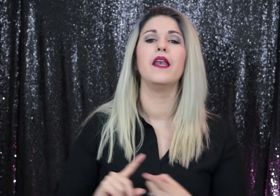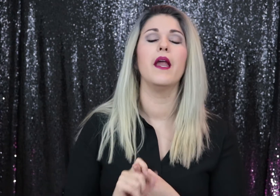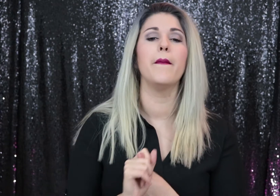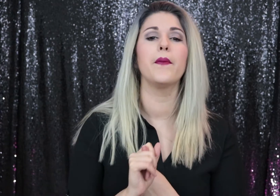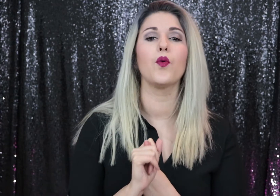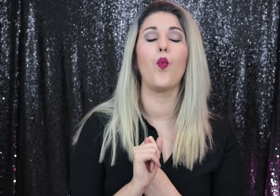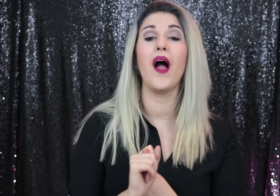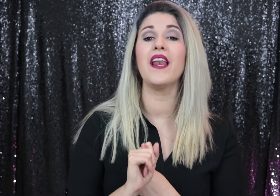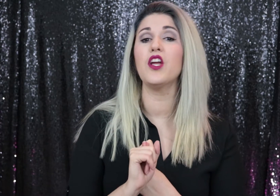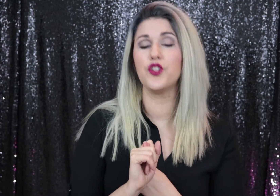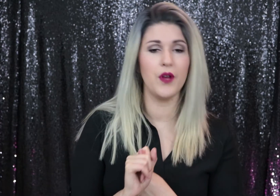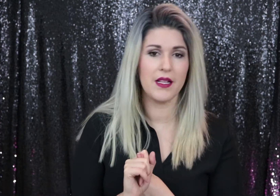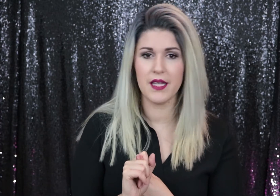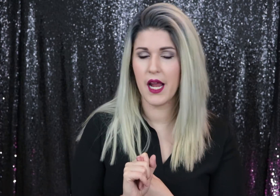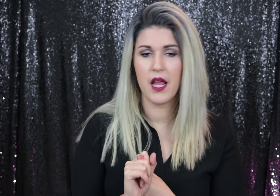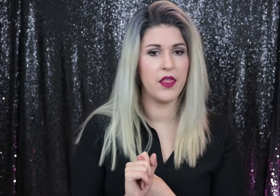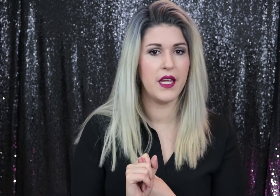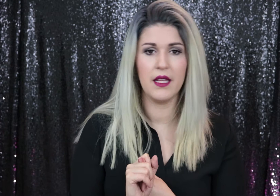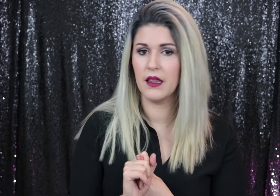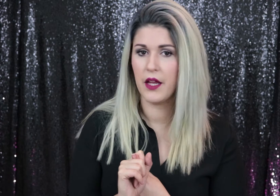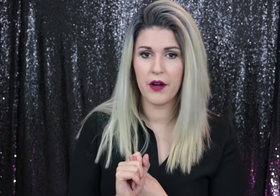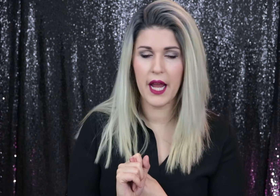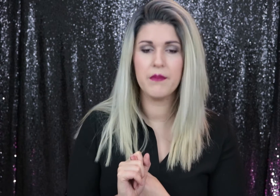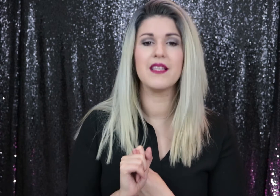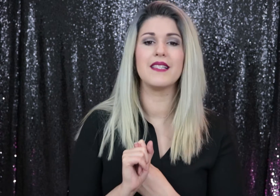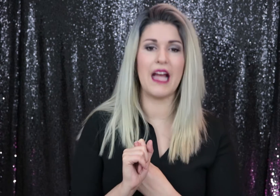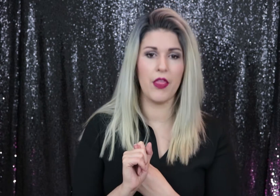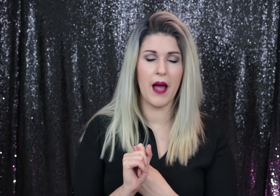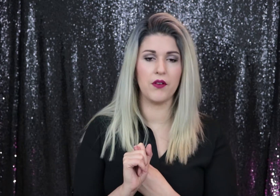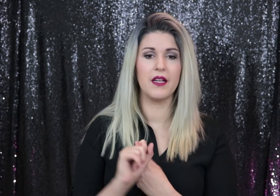Number one, do not say the letter names. Sound them out.